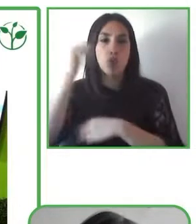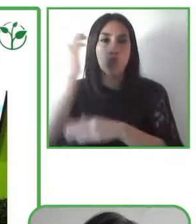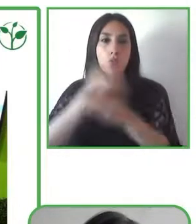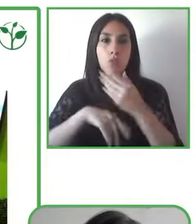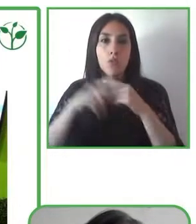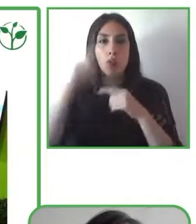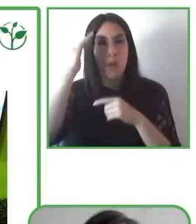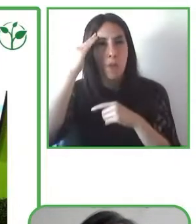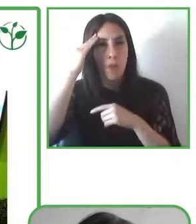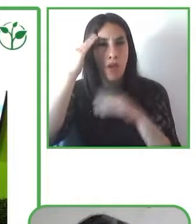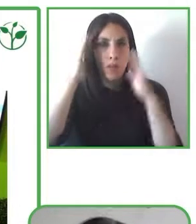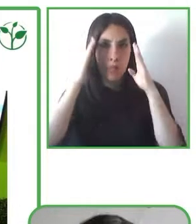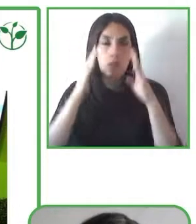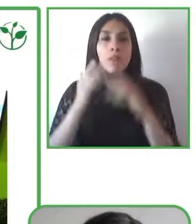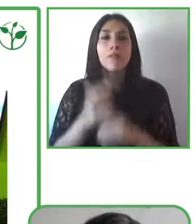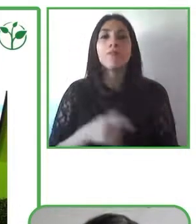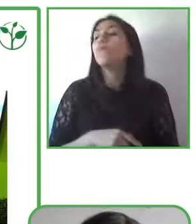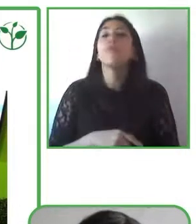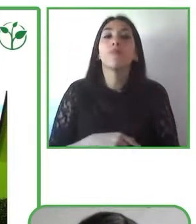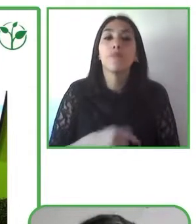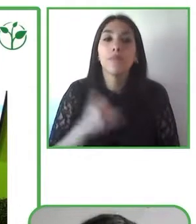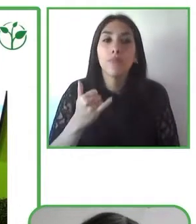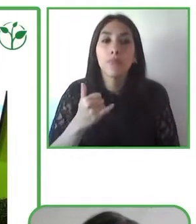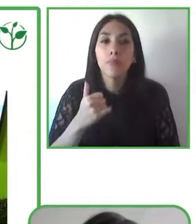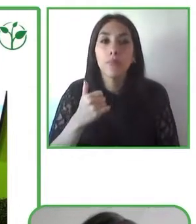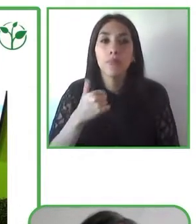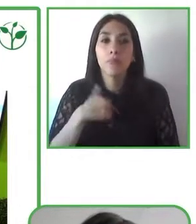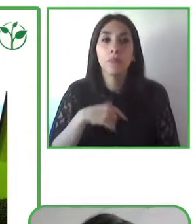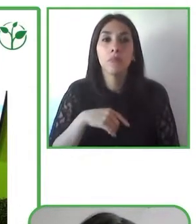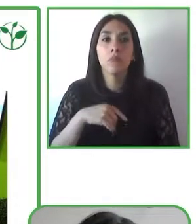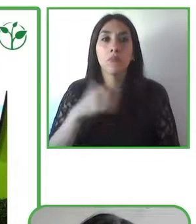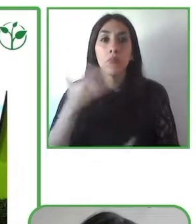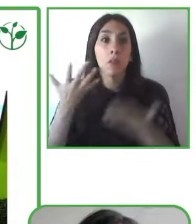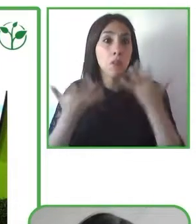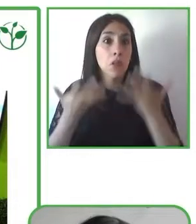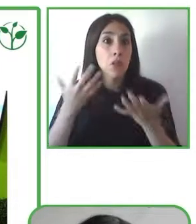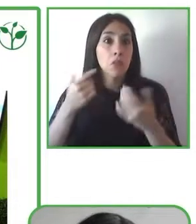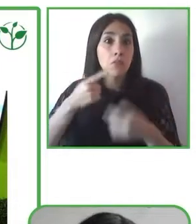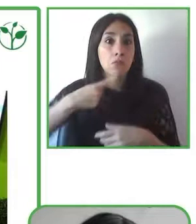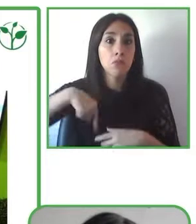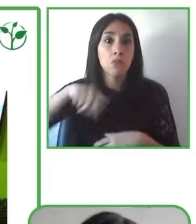were had a lack of materials and so, we decided to face this challenge